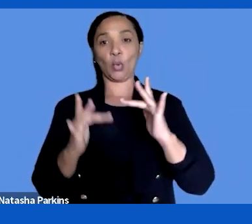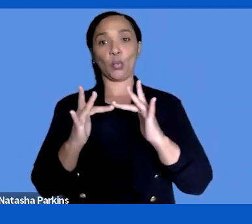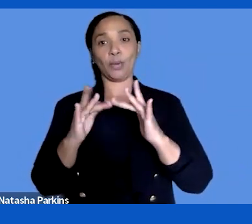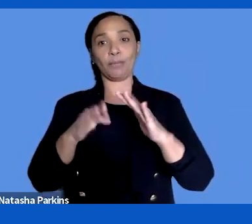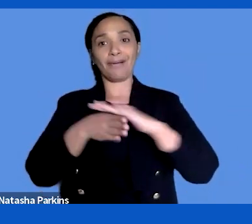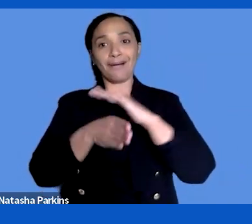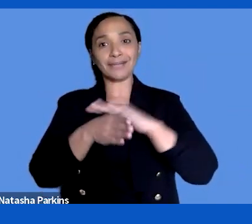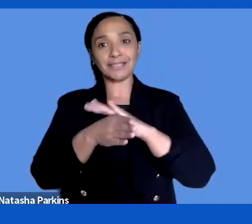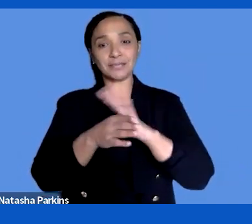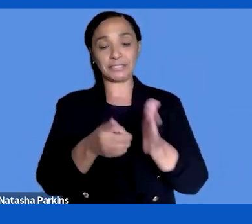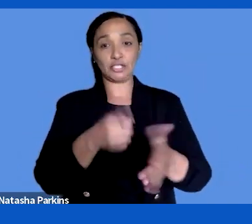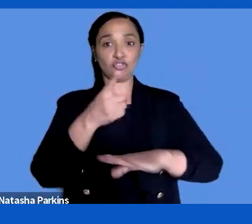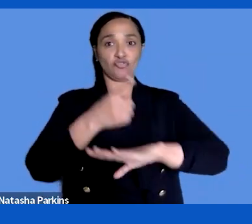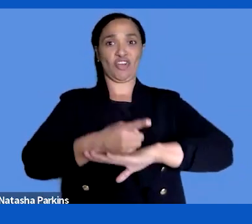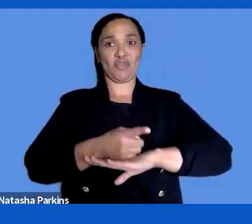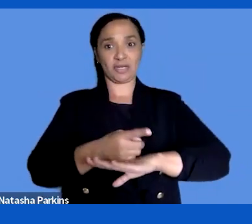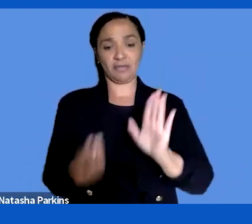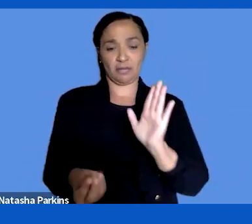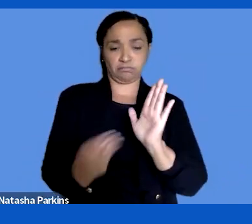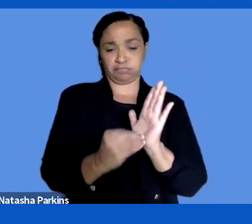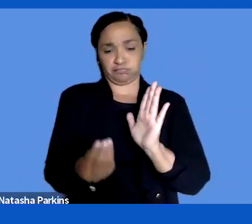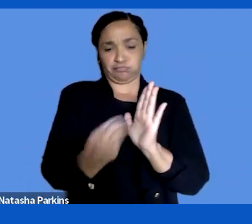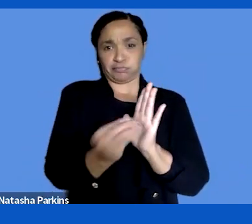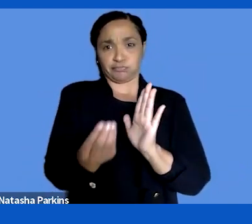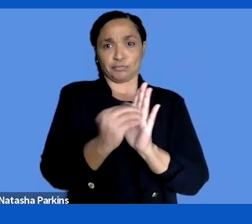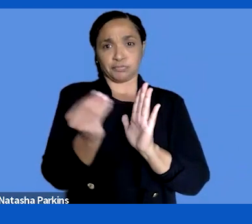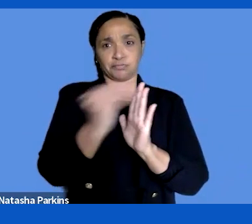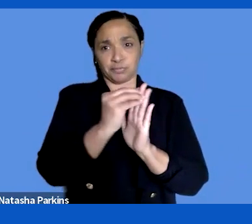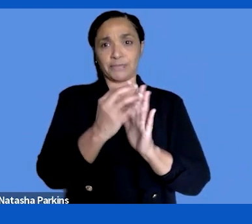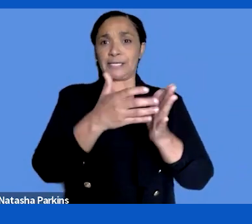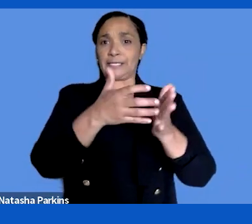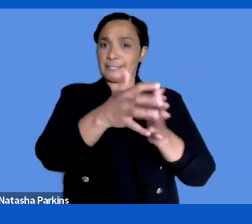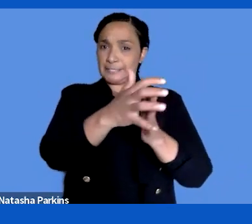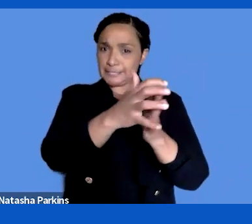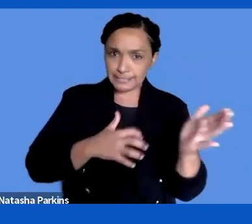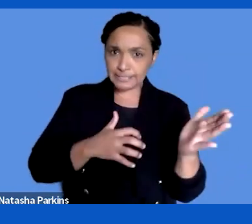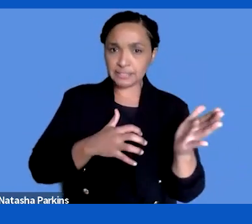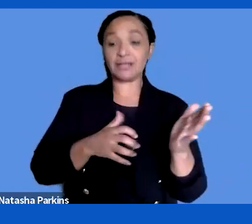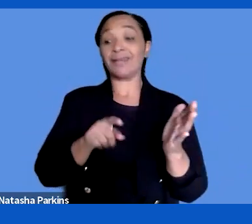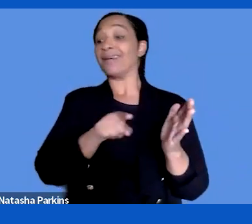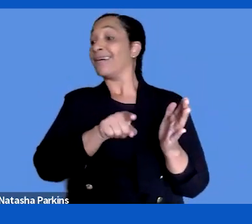make it stronger. It is meant to meet the needs of the people it is meant to meet